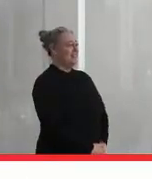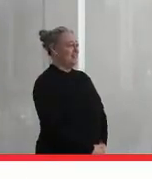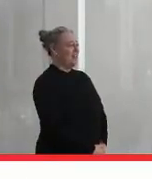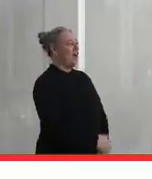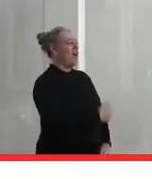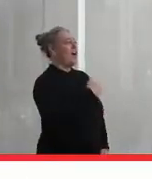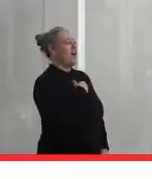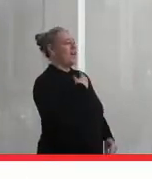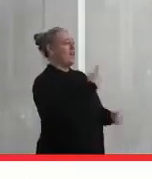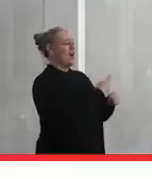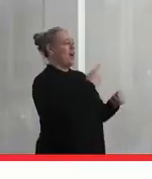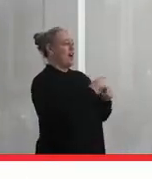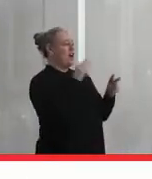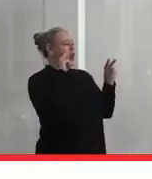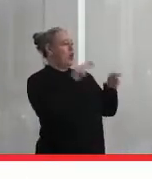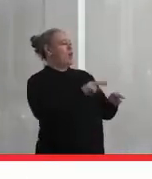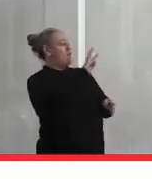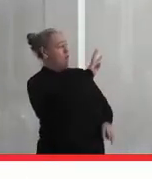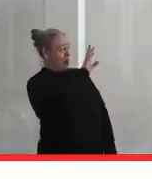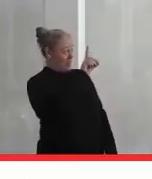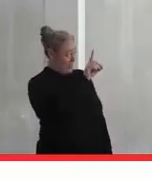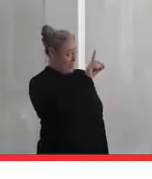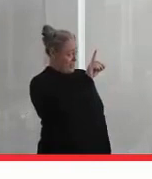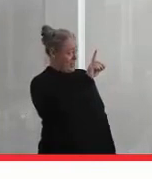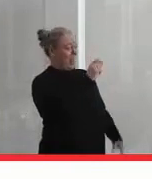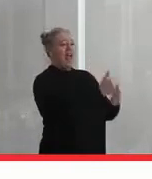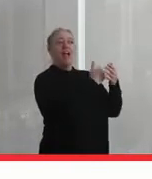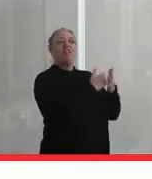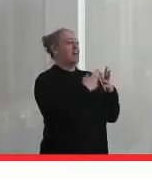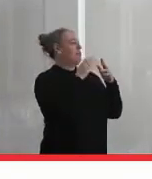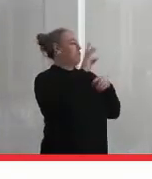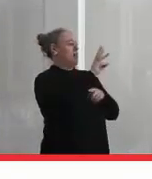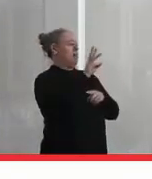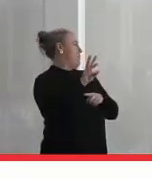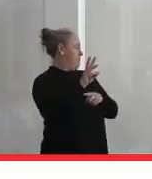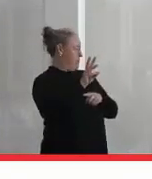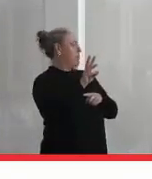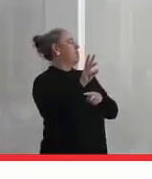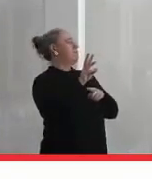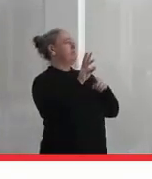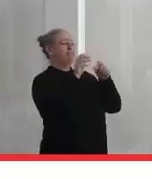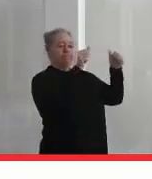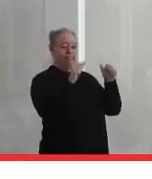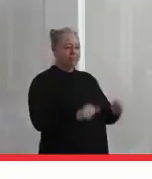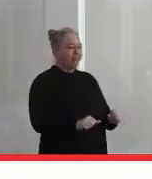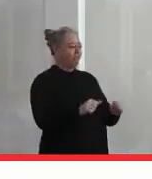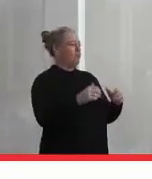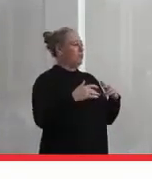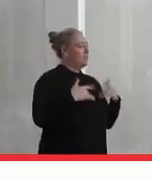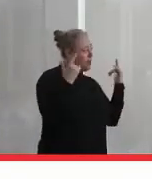I'm just going to say look on .. We always have everything posted on the e-news and Facebook and everything like that.